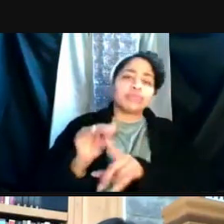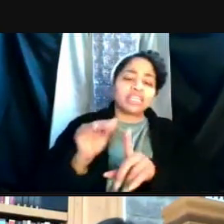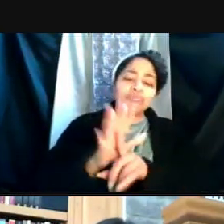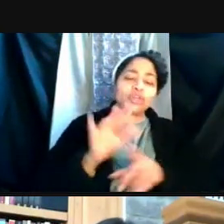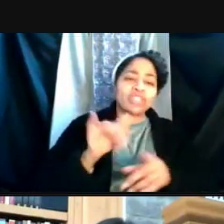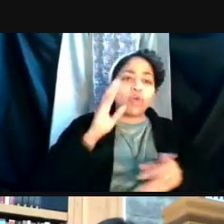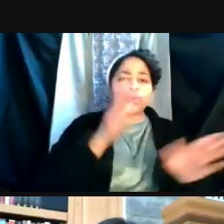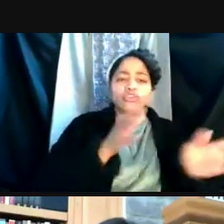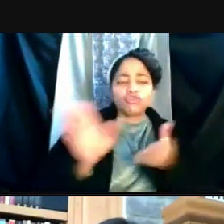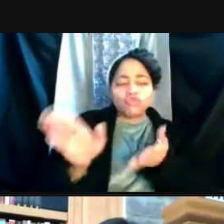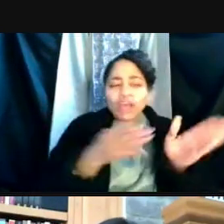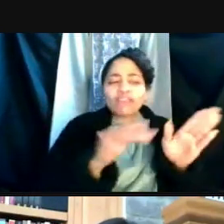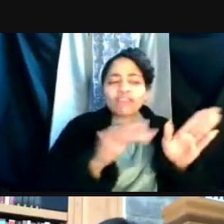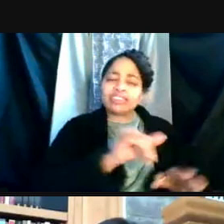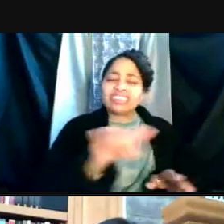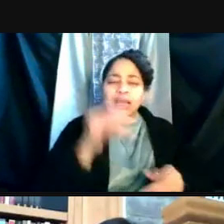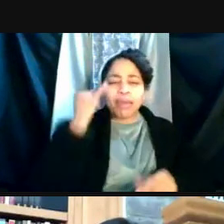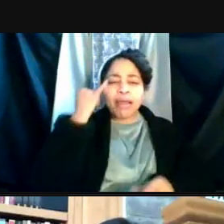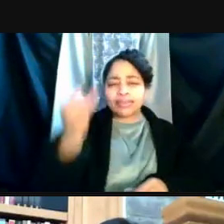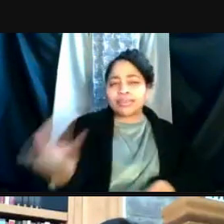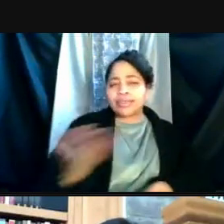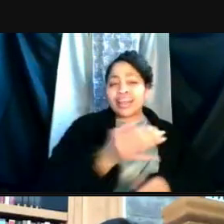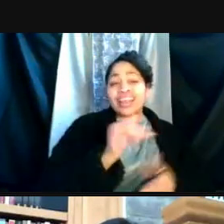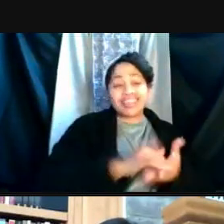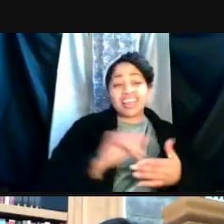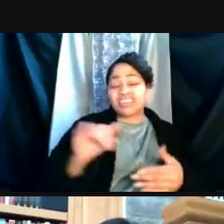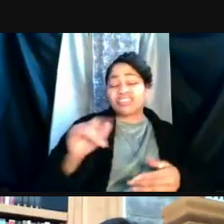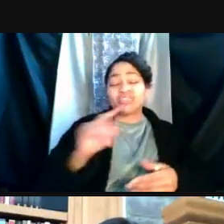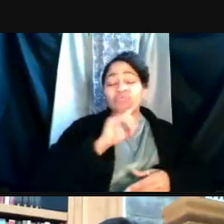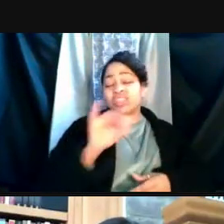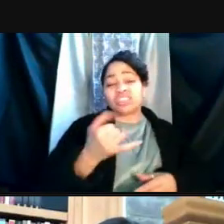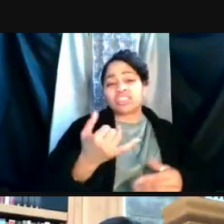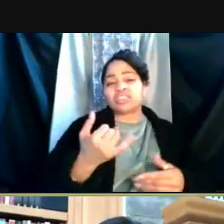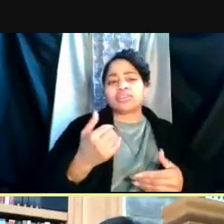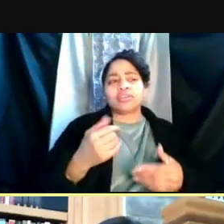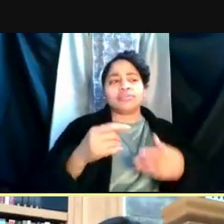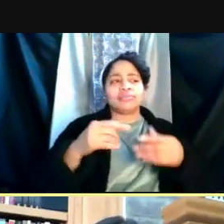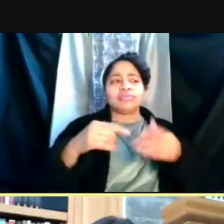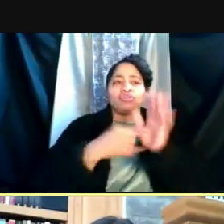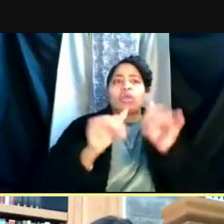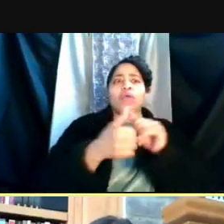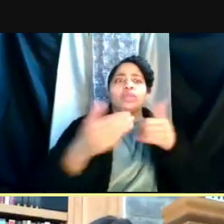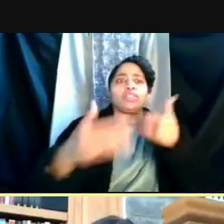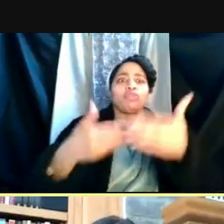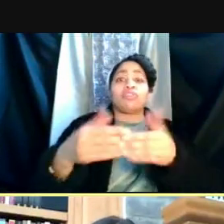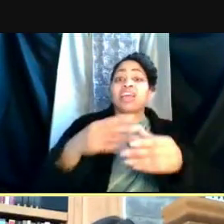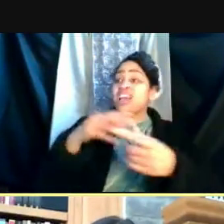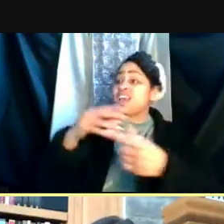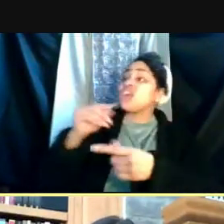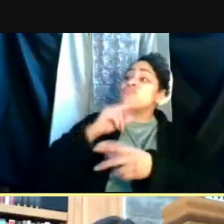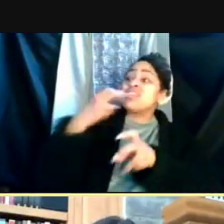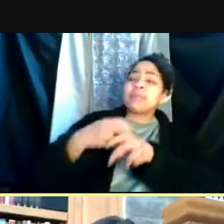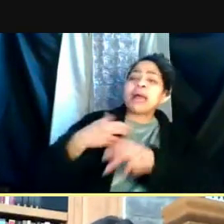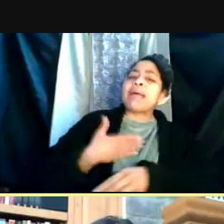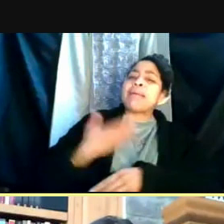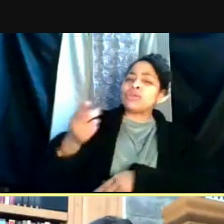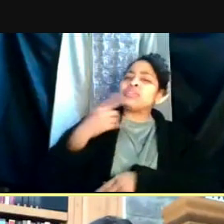So it just highlights how things are moving. And it highlights how complicated it is. And I'm glad, Rob, that you're keeping on top of it.